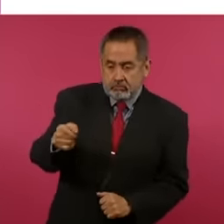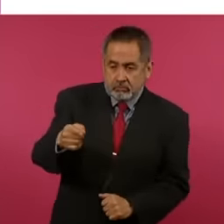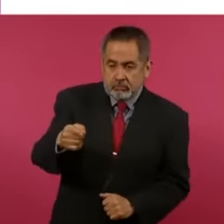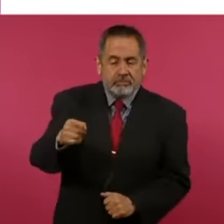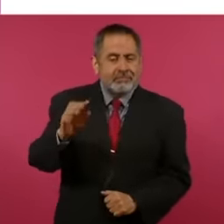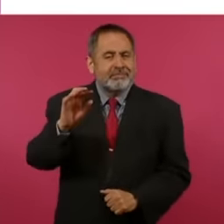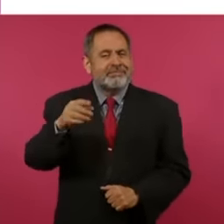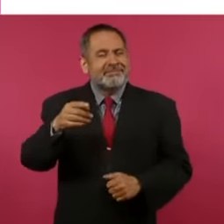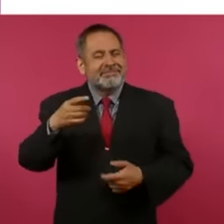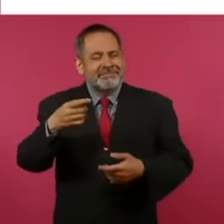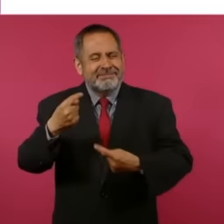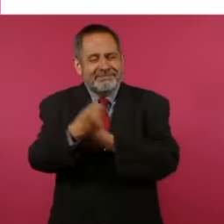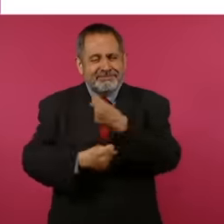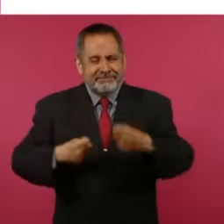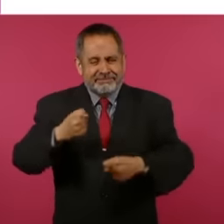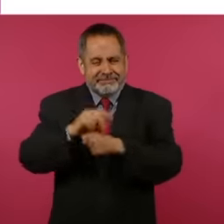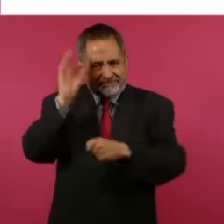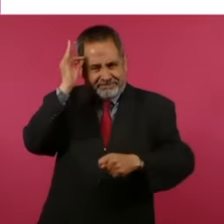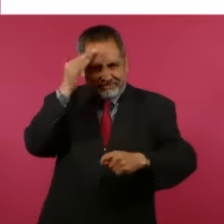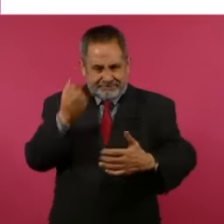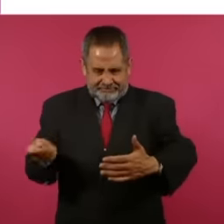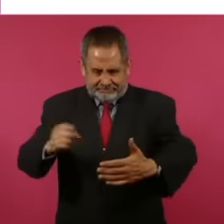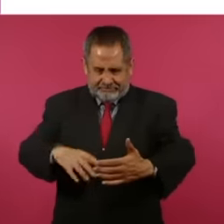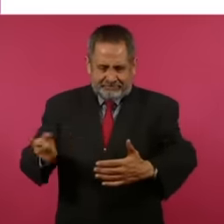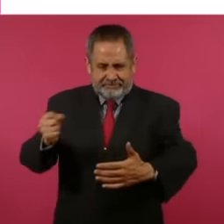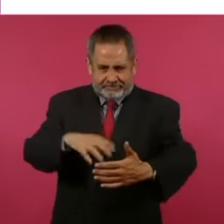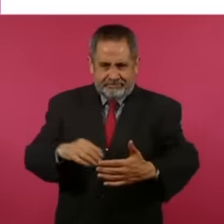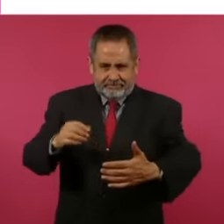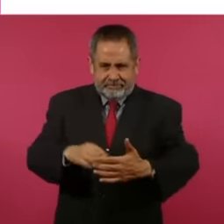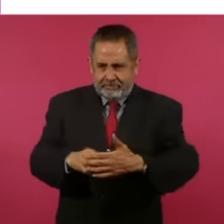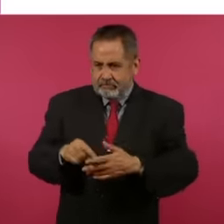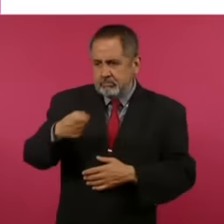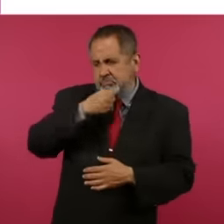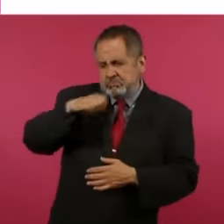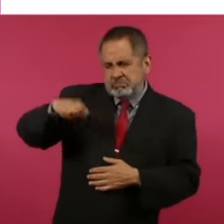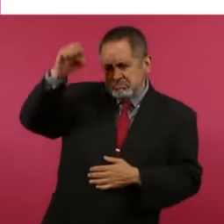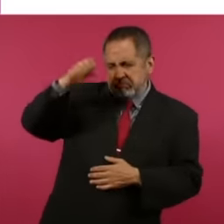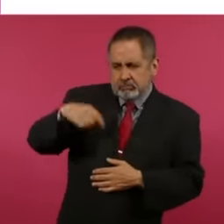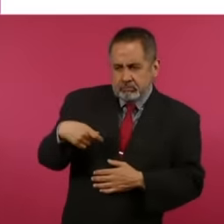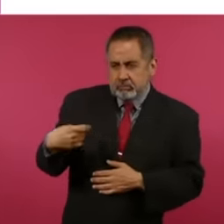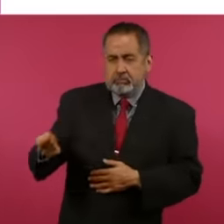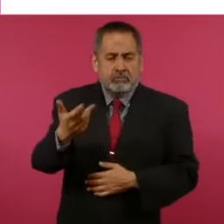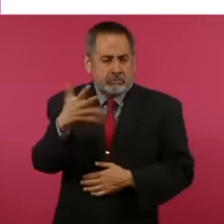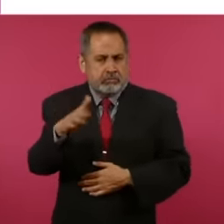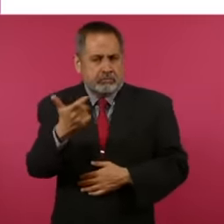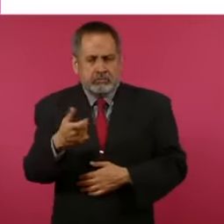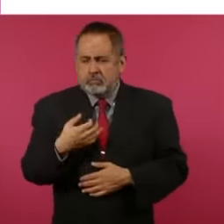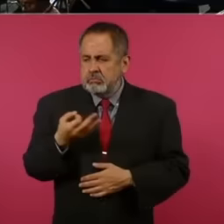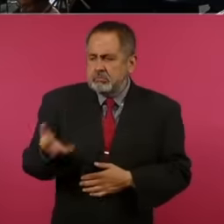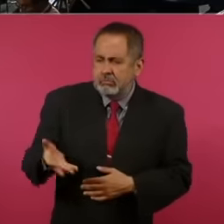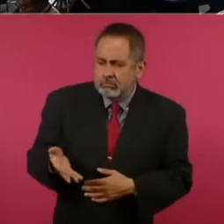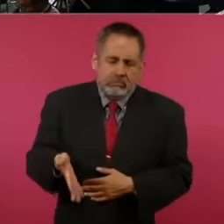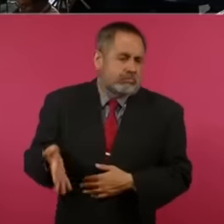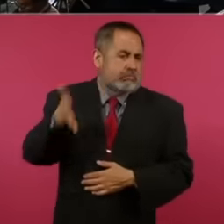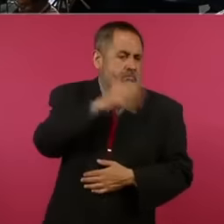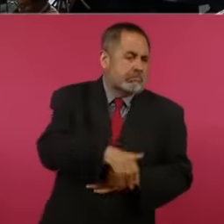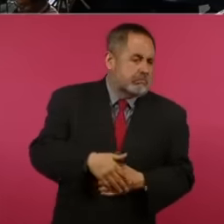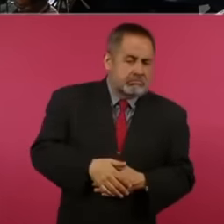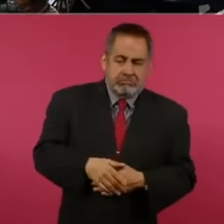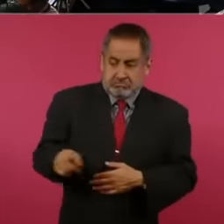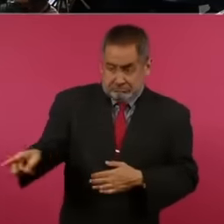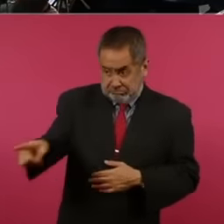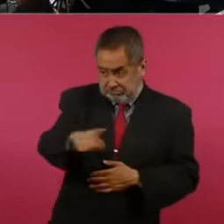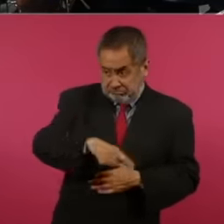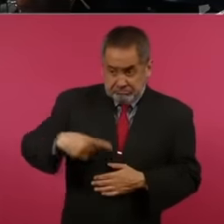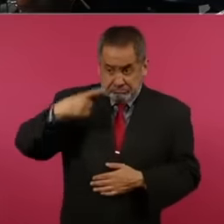match from the supermarket, even if he is an older adult, they voted for brunette, let him help them,